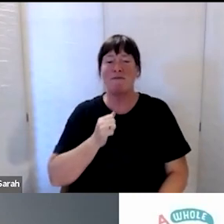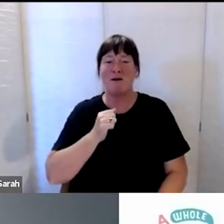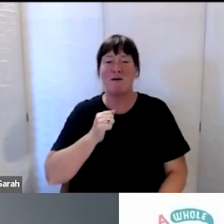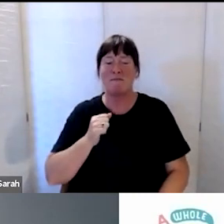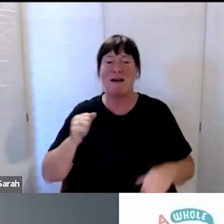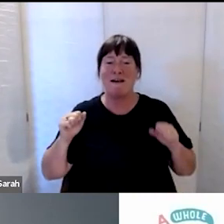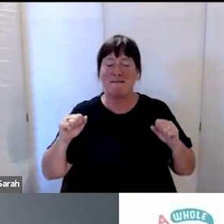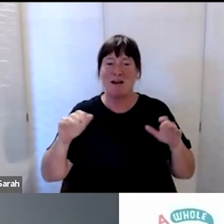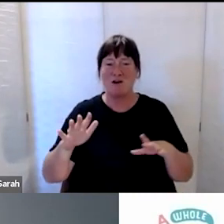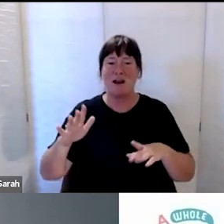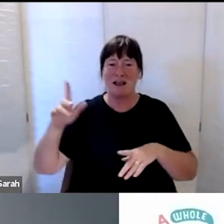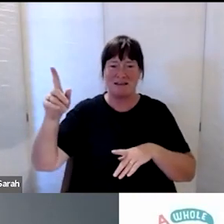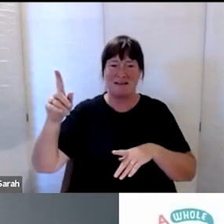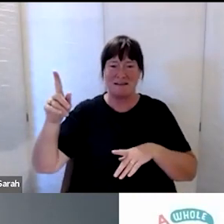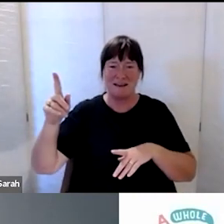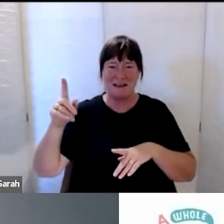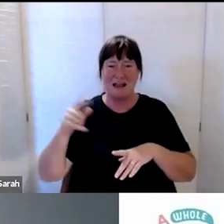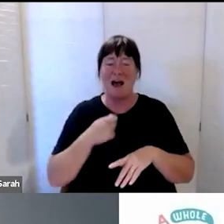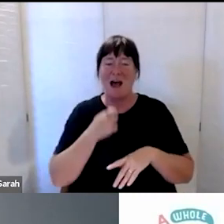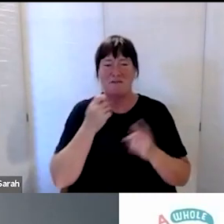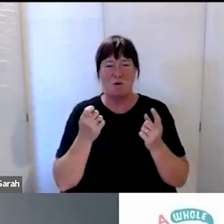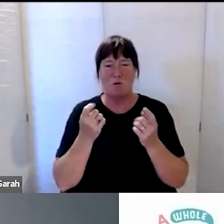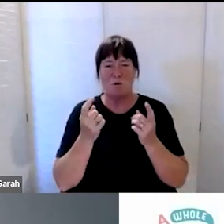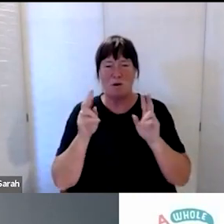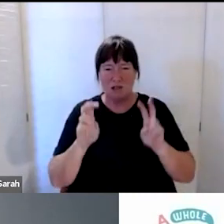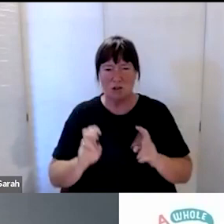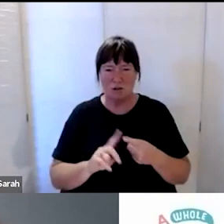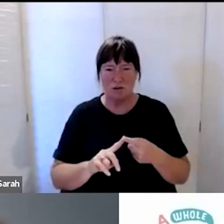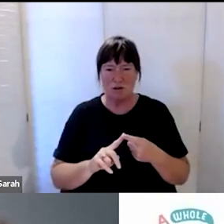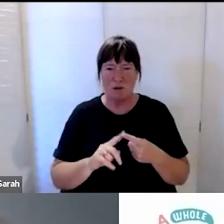Mostly, I’ve got a few things, even though I’ll probably repeat myself now and again.